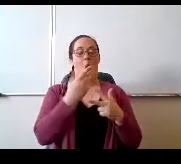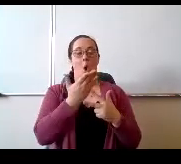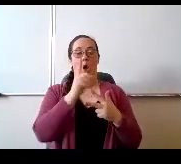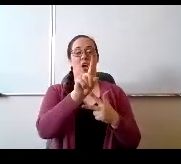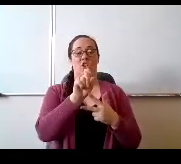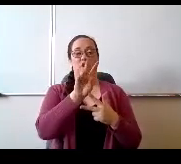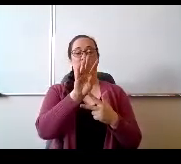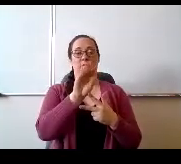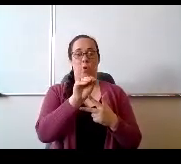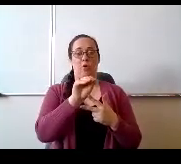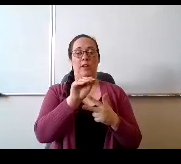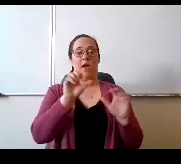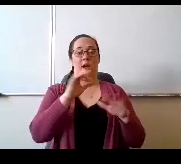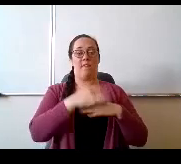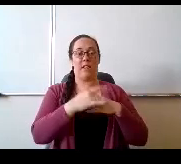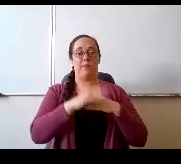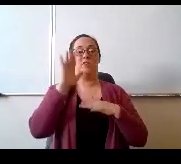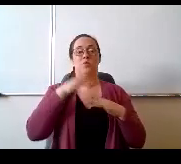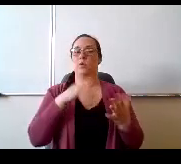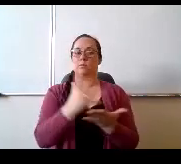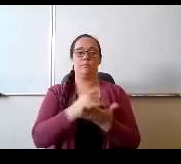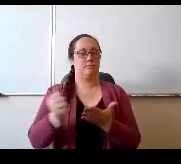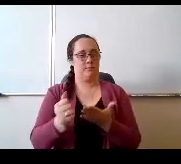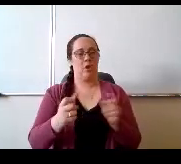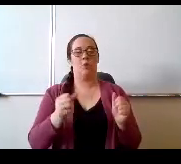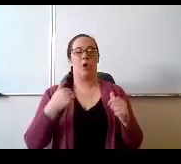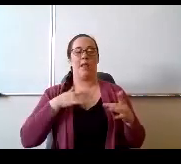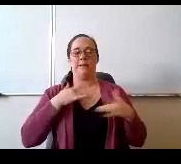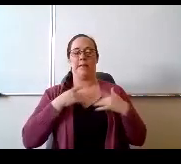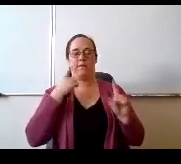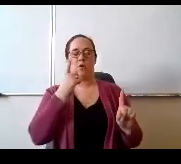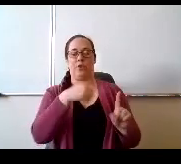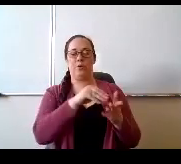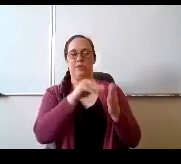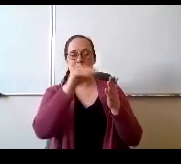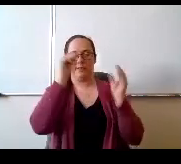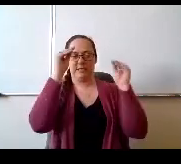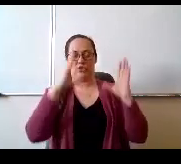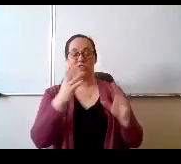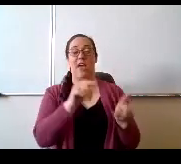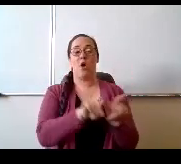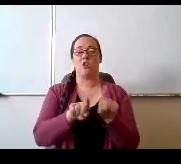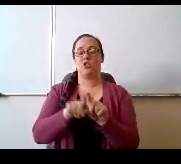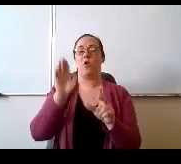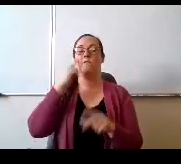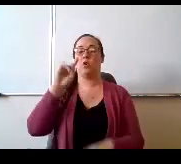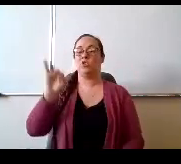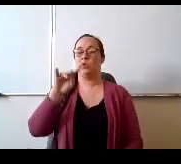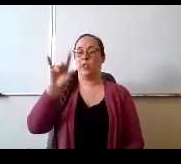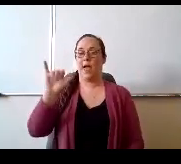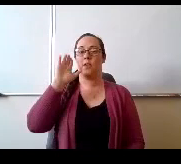But we're excited to have those teachers with us, and we also have 100 slots. In July,